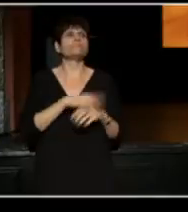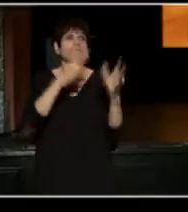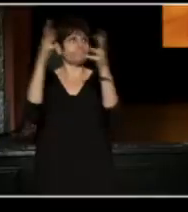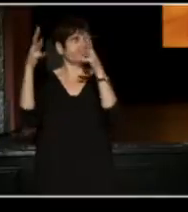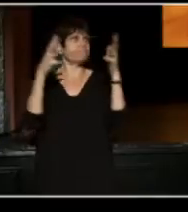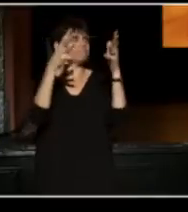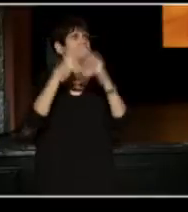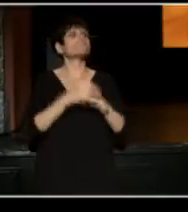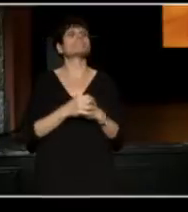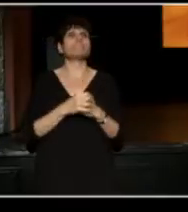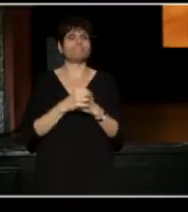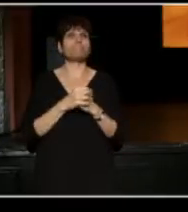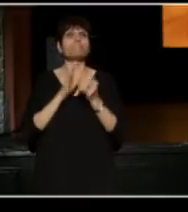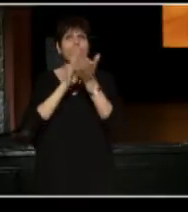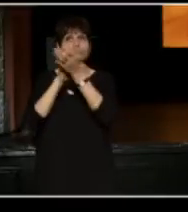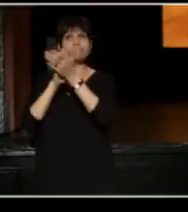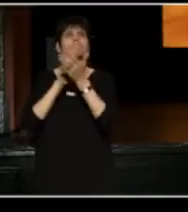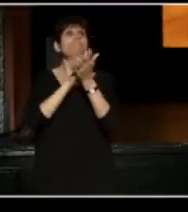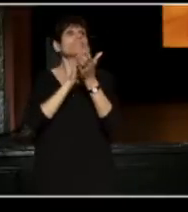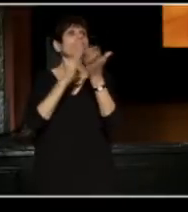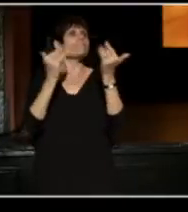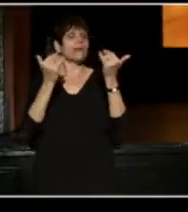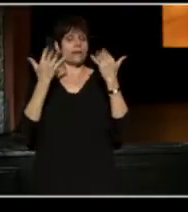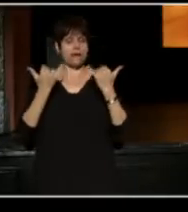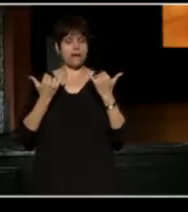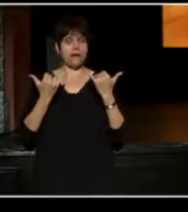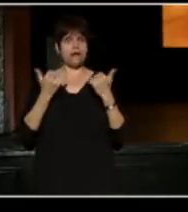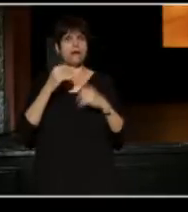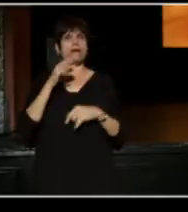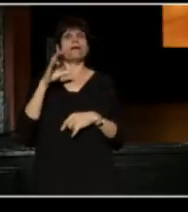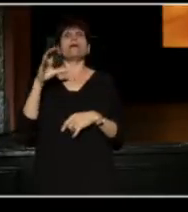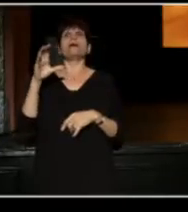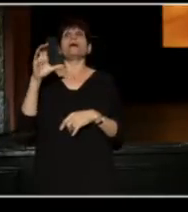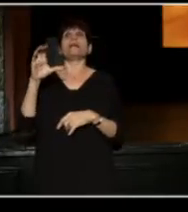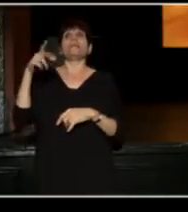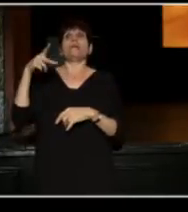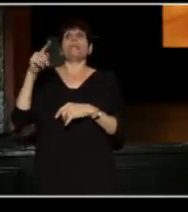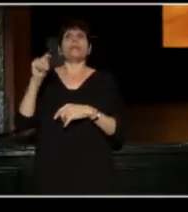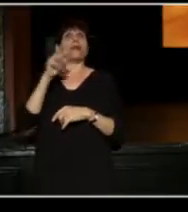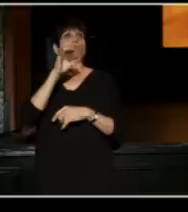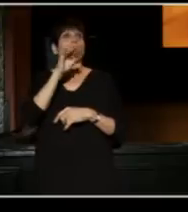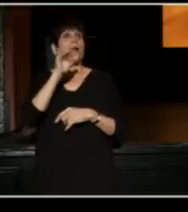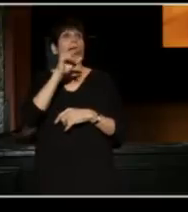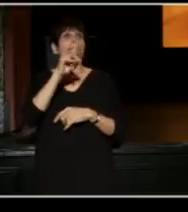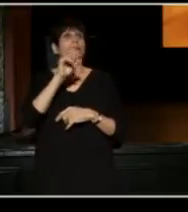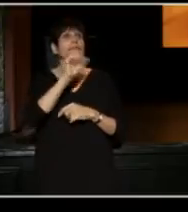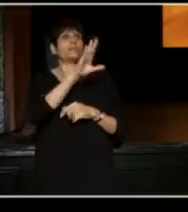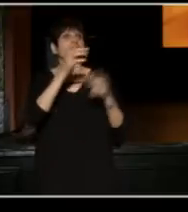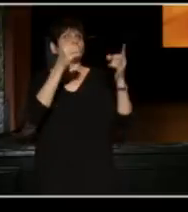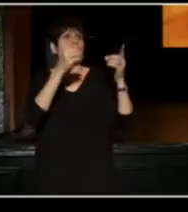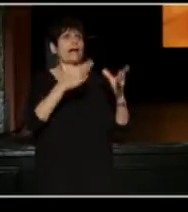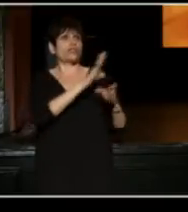This past year, we had the privilege through Cleveland Public Theater and Raymond's direction, to enliven a church